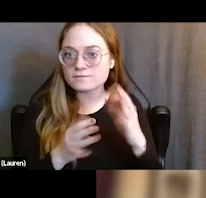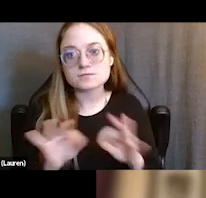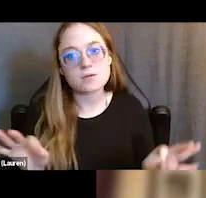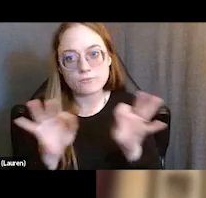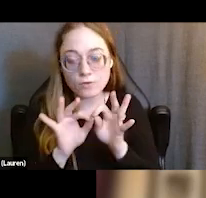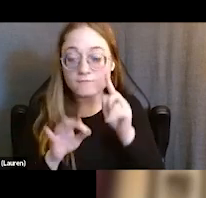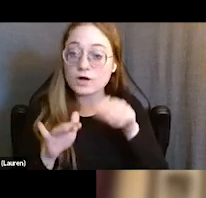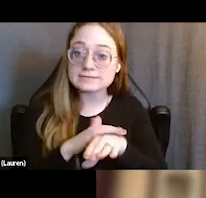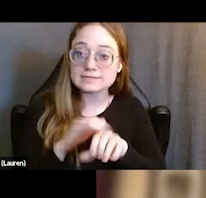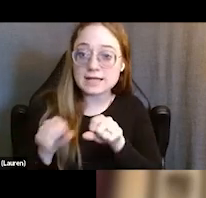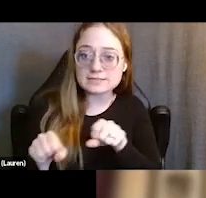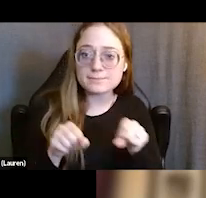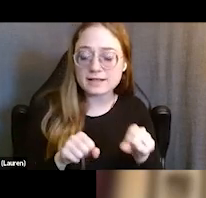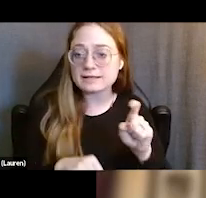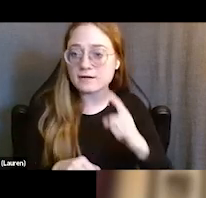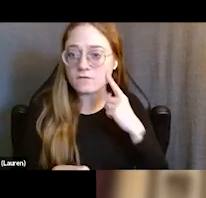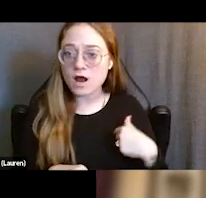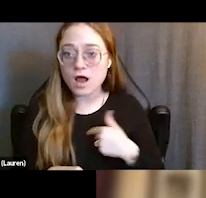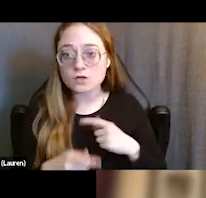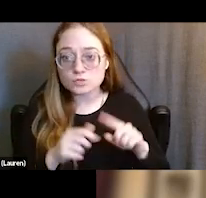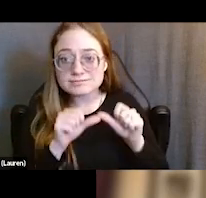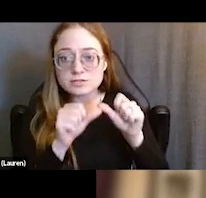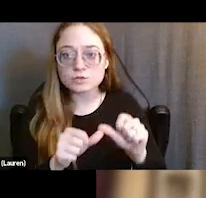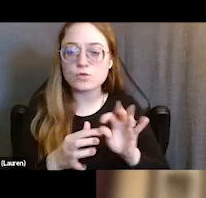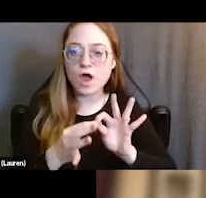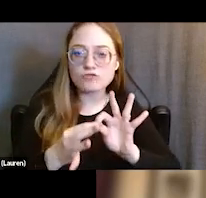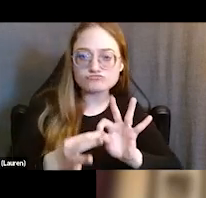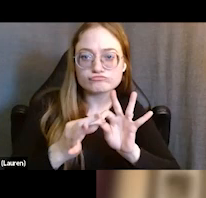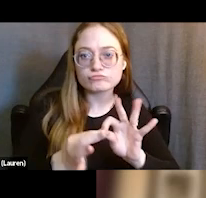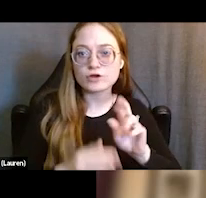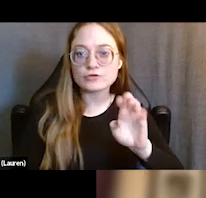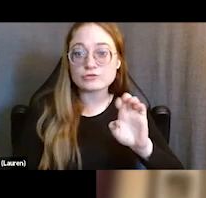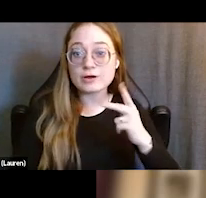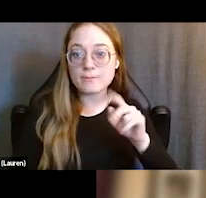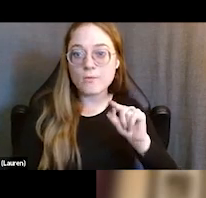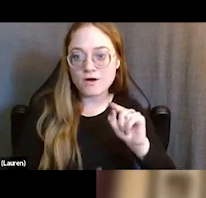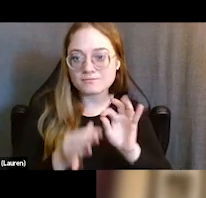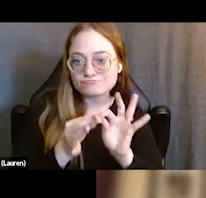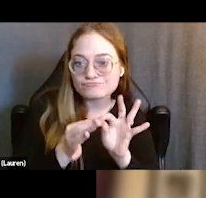the need for us to continue to build rapport with clients, so that we can ensure and encourage